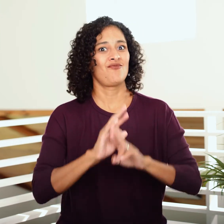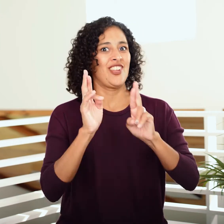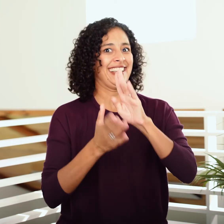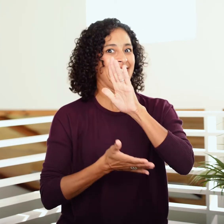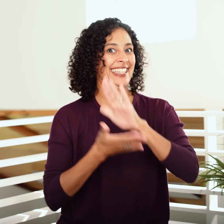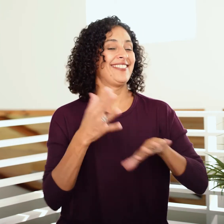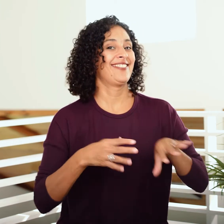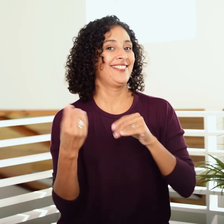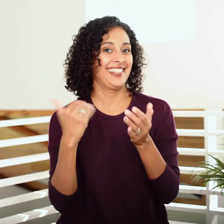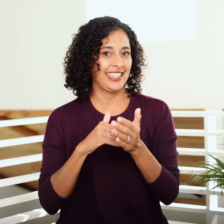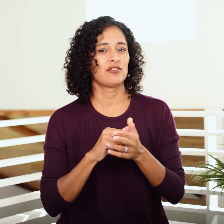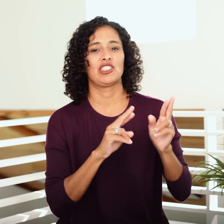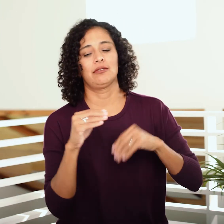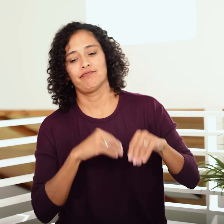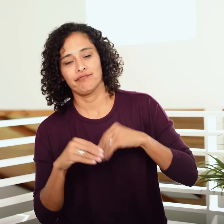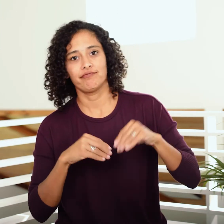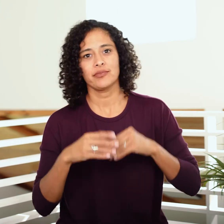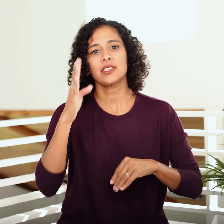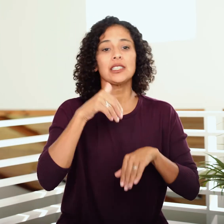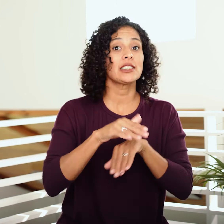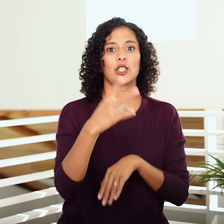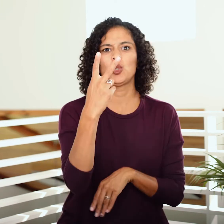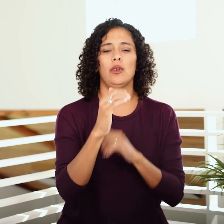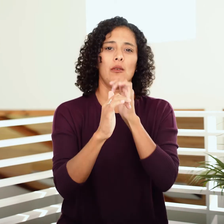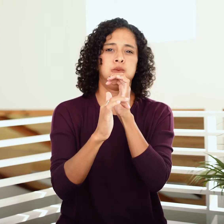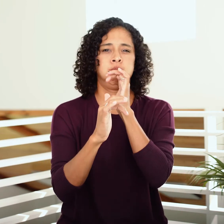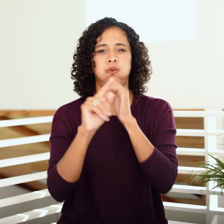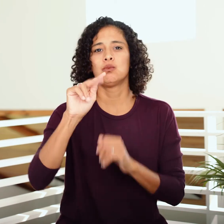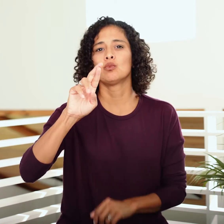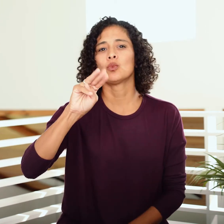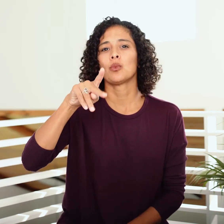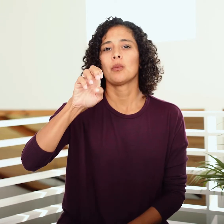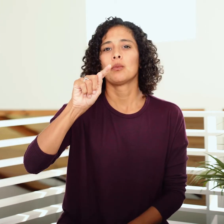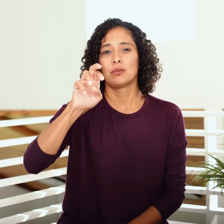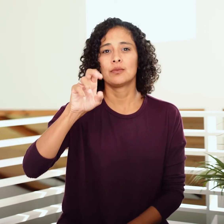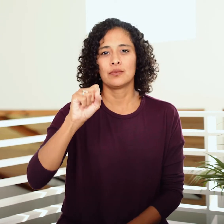As they prepare to leave, God sets up two trumpeters with a